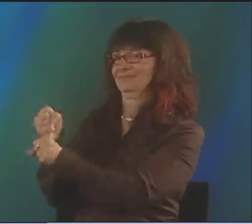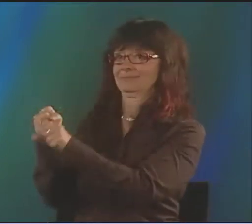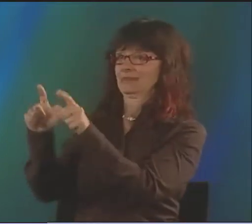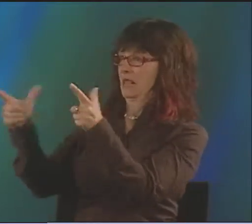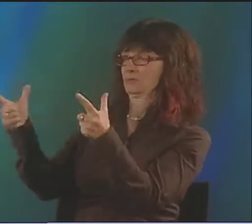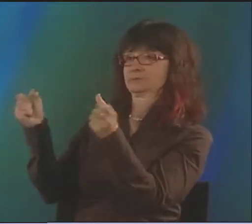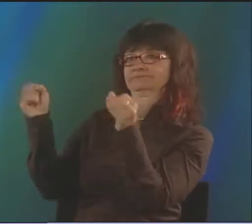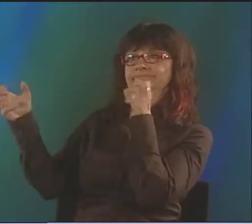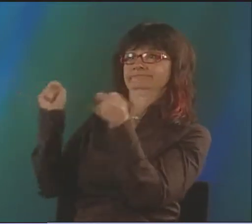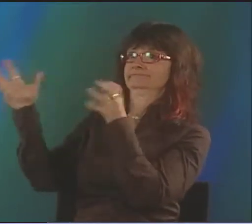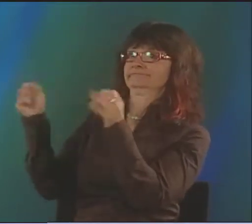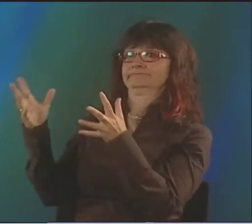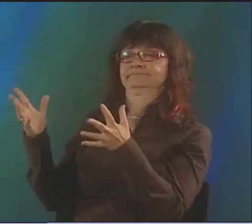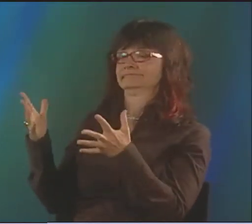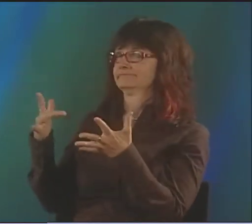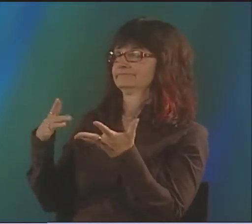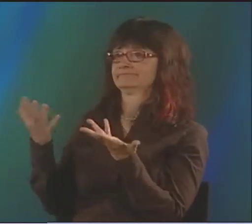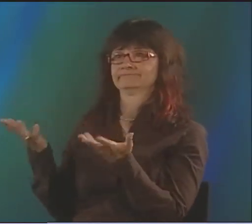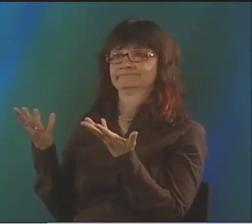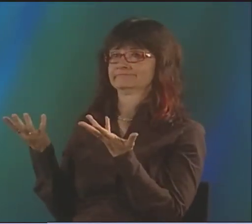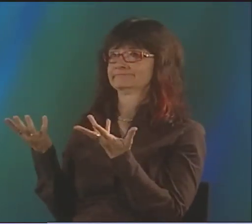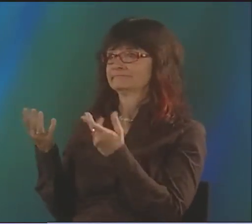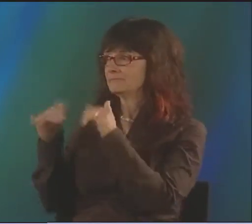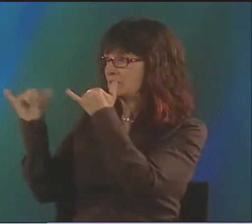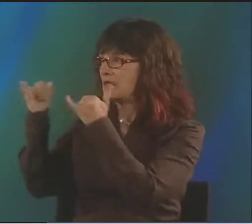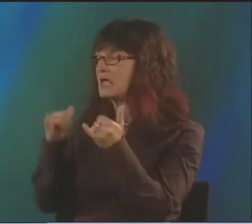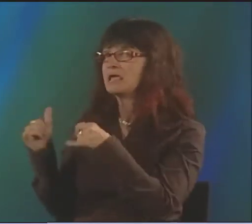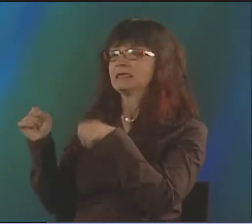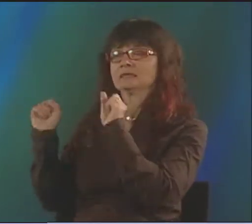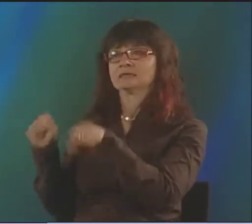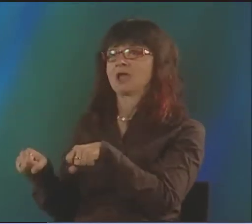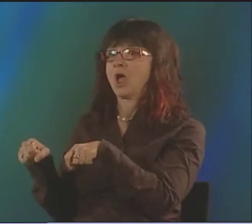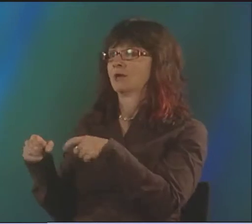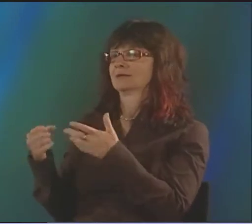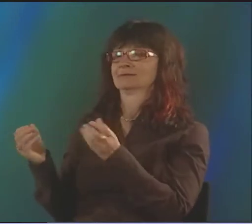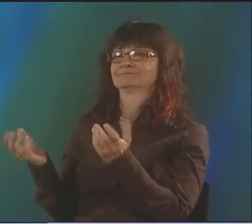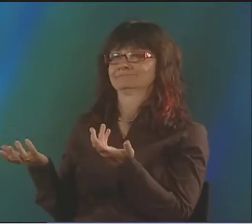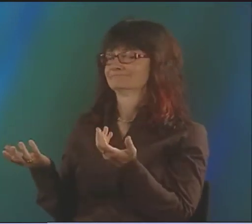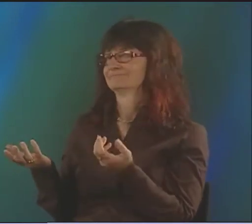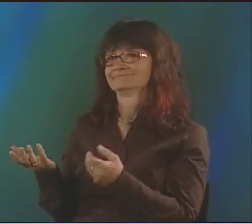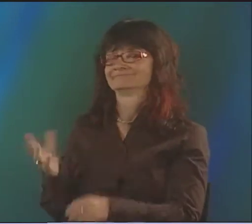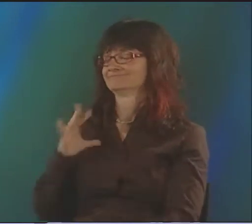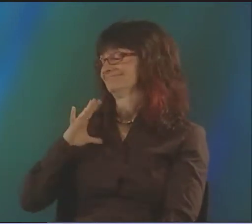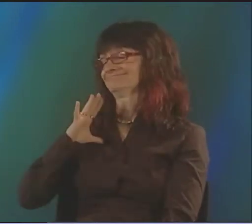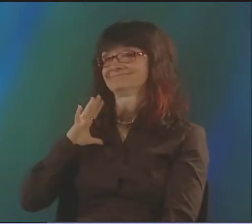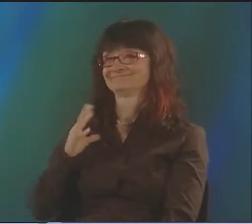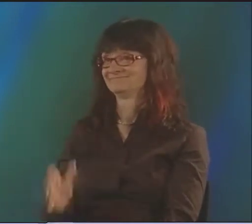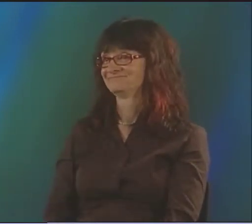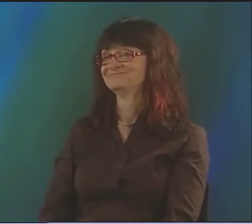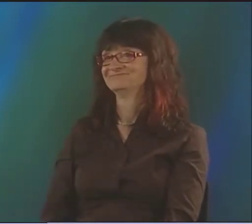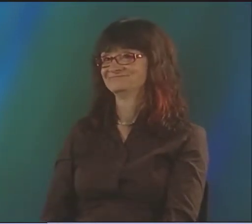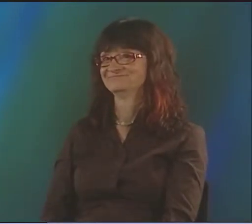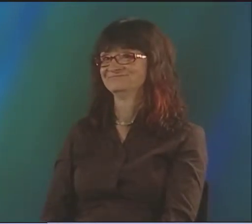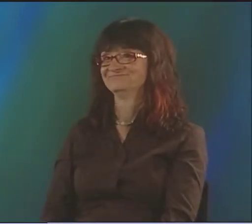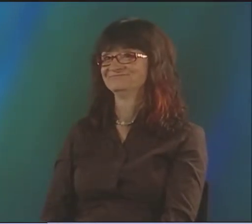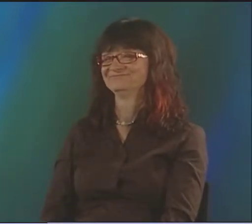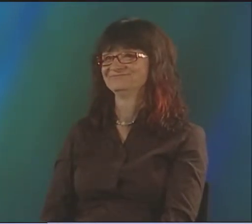I SHOULD CONCENTRATE ON WHERE MY STRENGTHS LIE AND CREATE IN SIGN LANGUAGE AND PLAY WITH THAT. IT'S BEEN FANTASTIC.